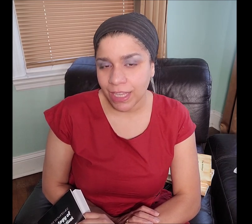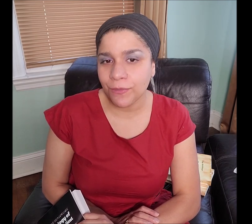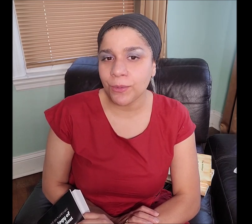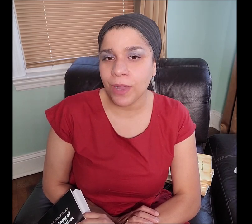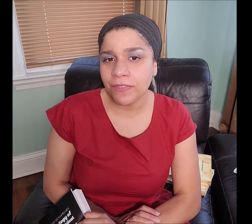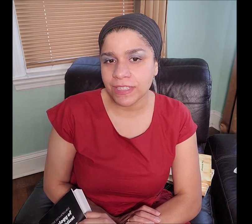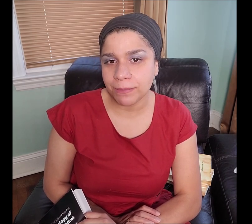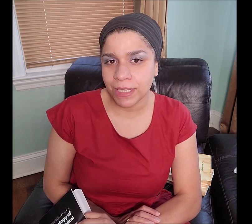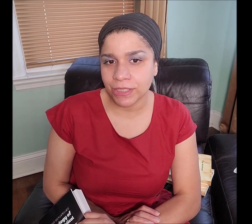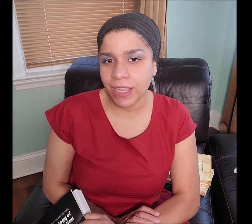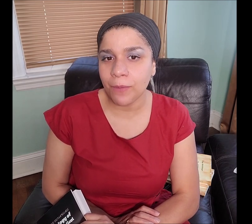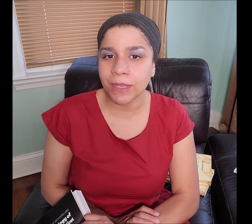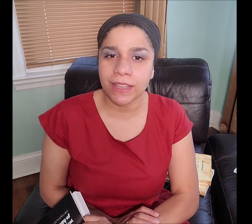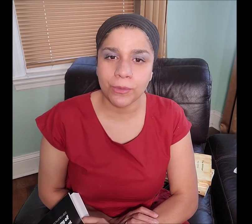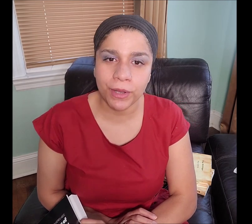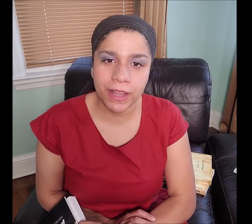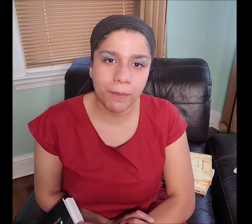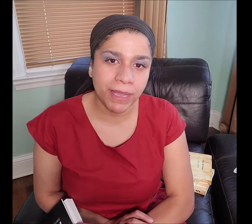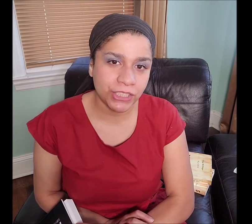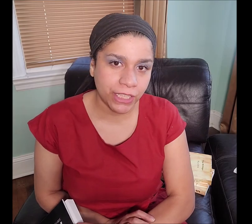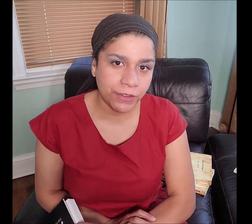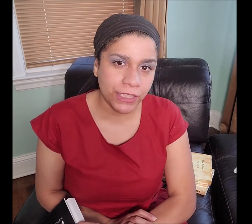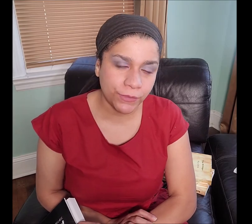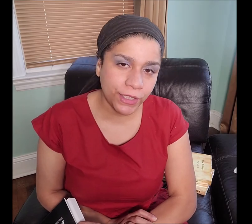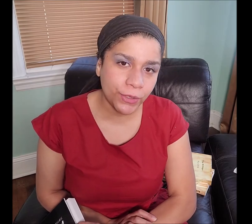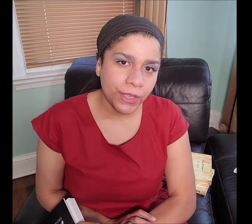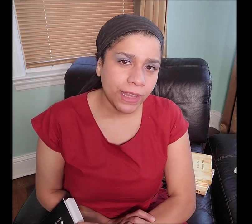If you want this information, help me get the word out by sharing this video,